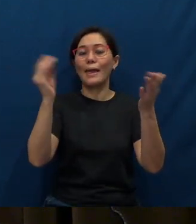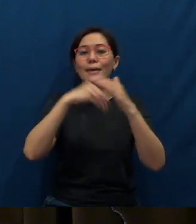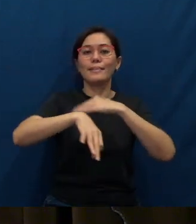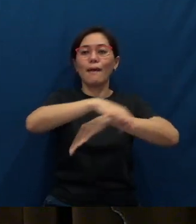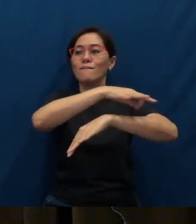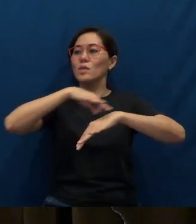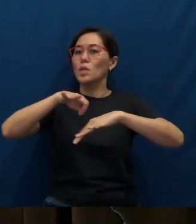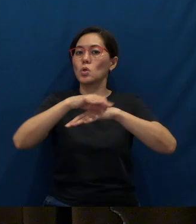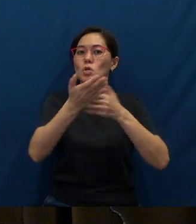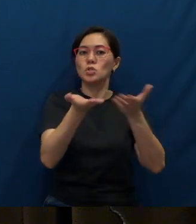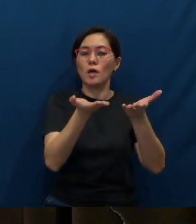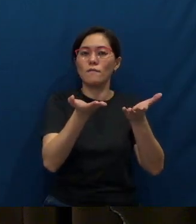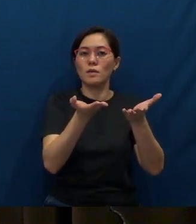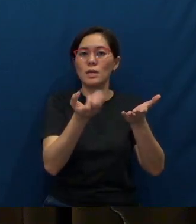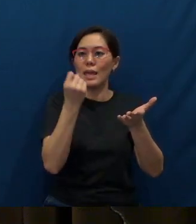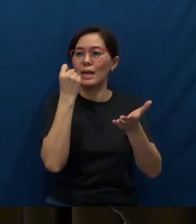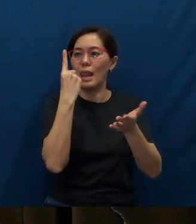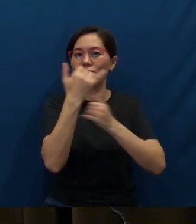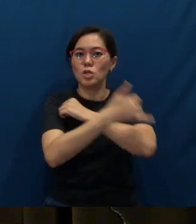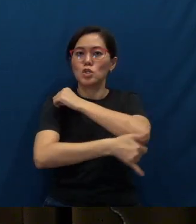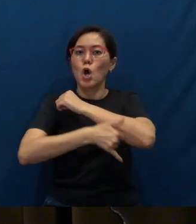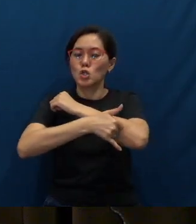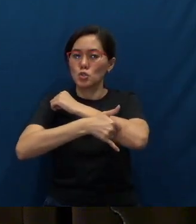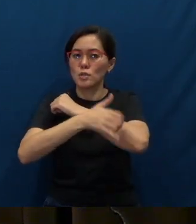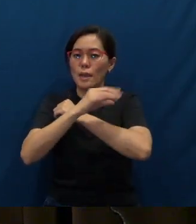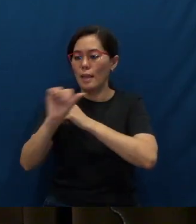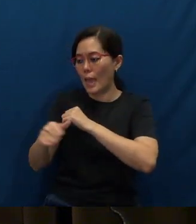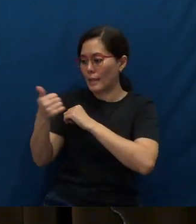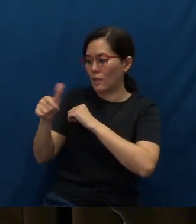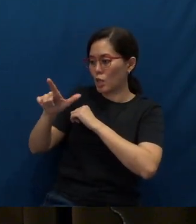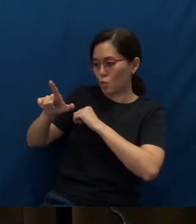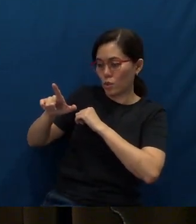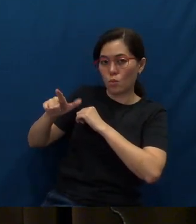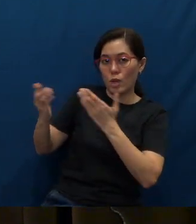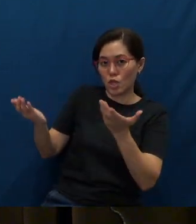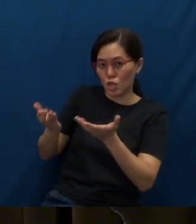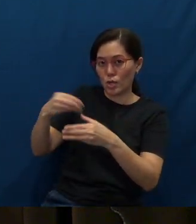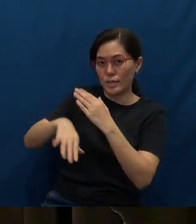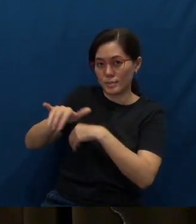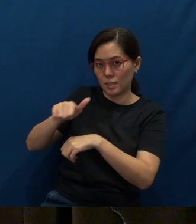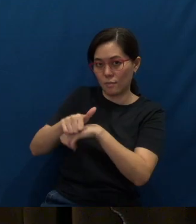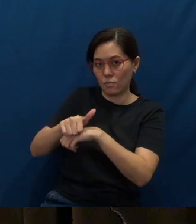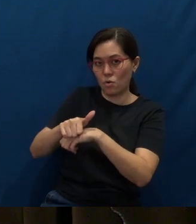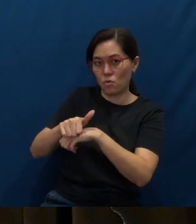serving in 11 countries, and another 21 here in Singapore, engaged